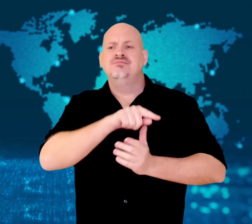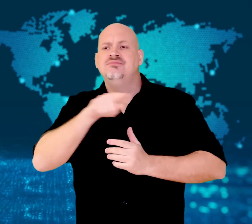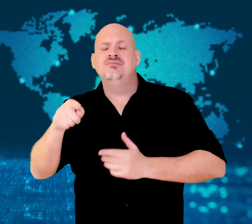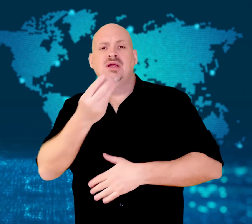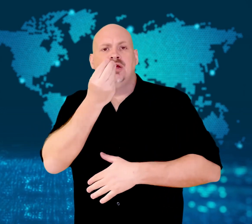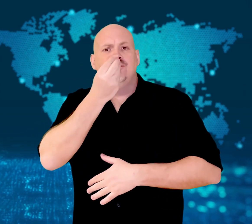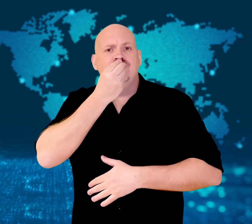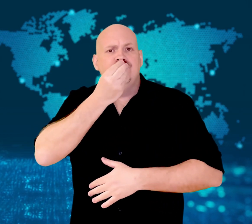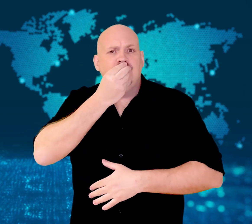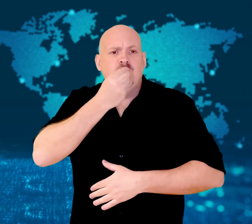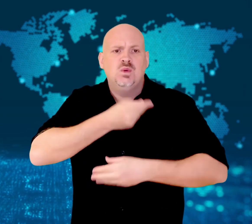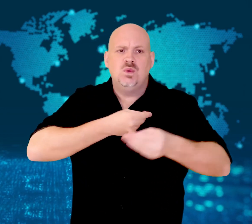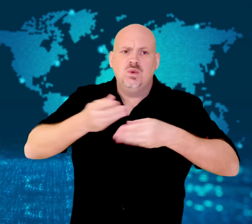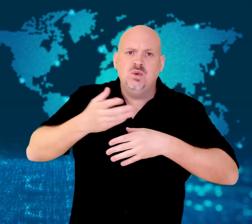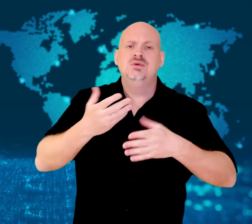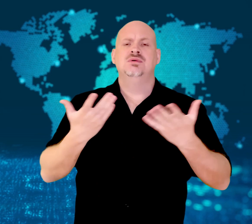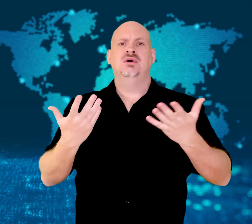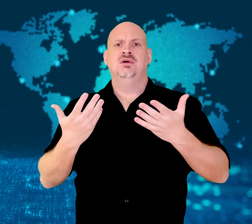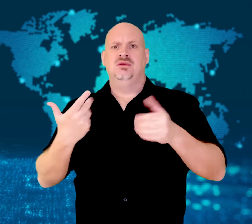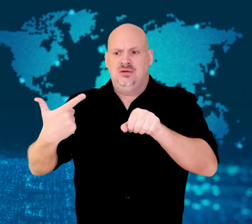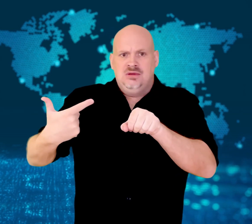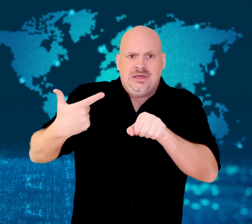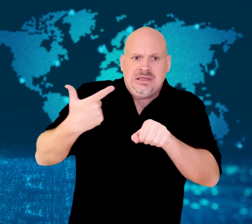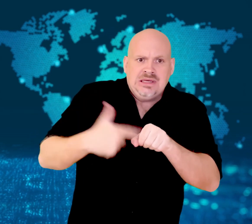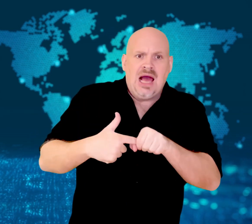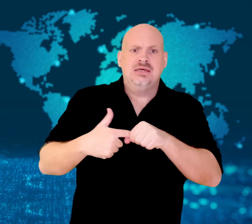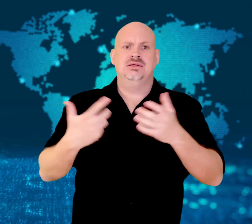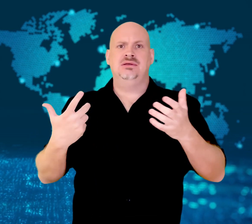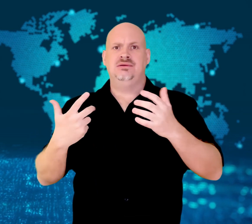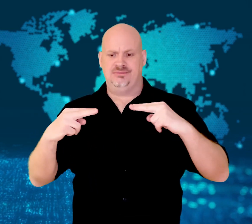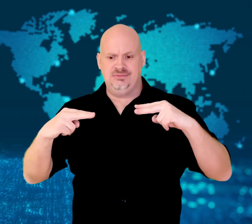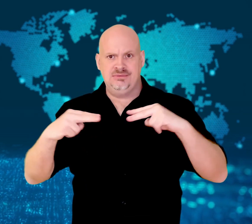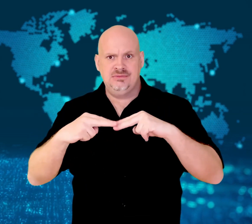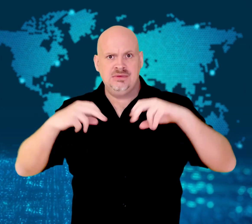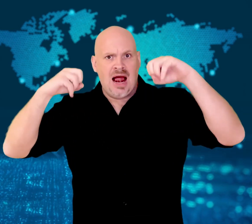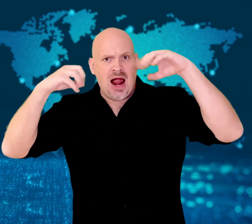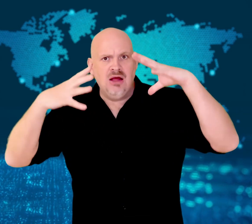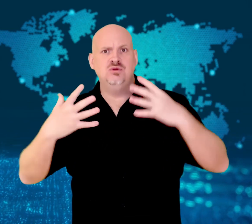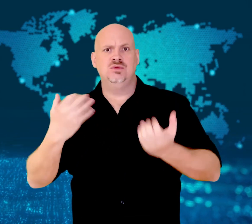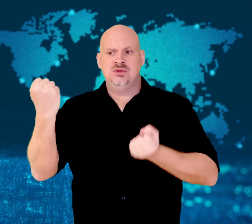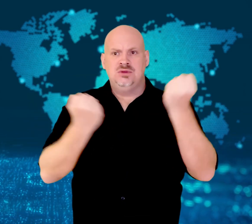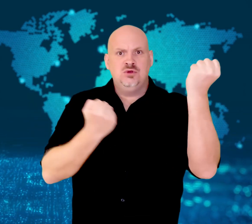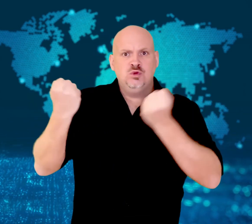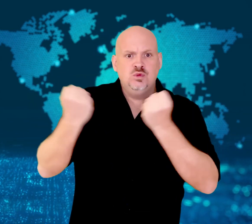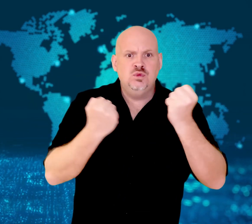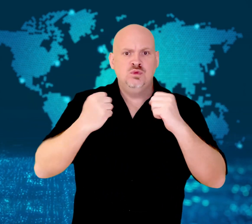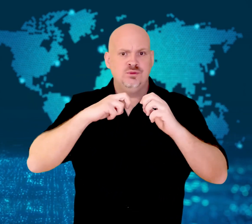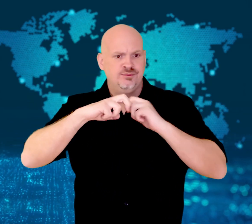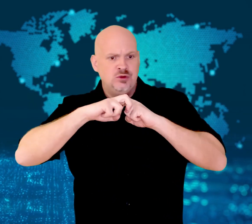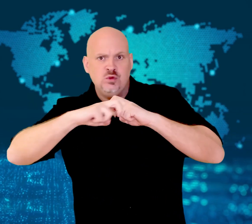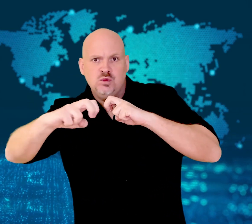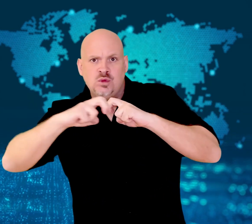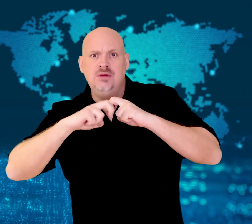Those who supply food, vital gas, electricity, transportation,